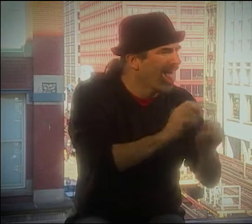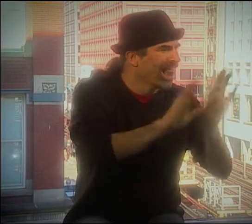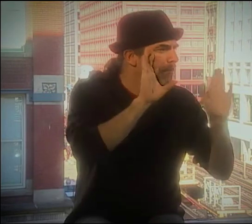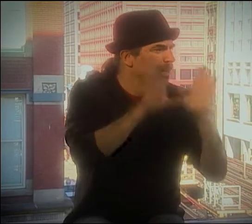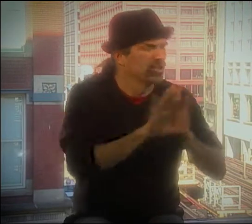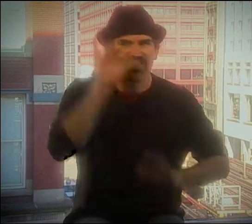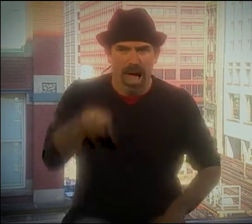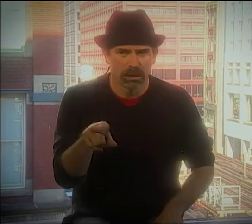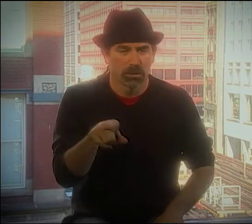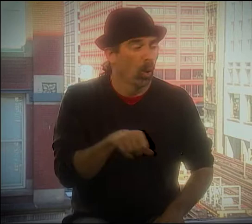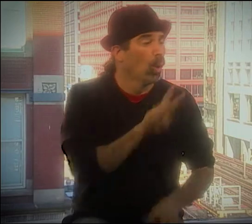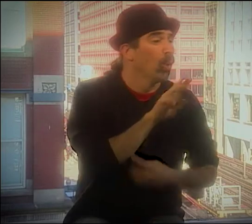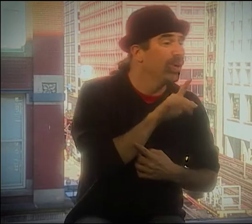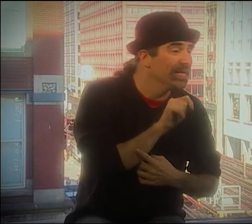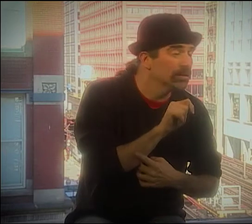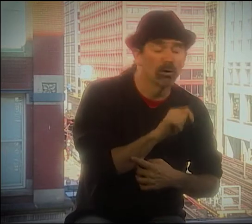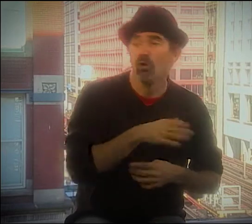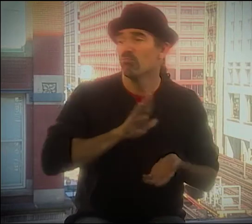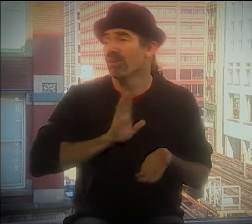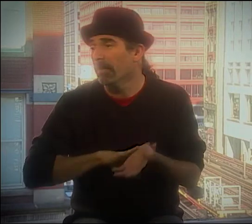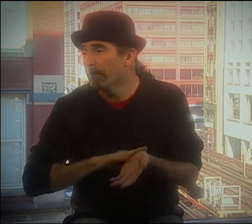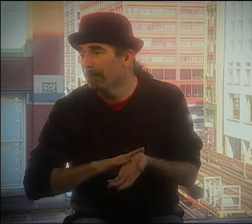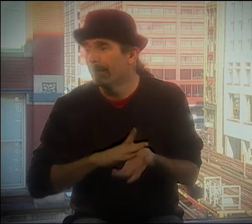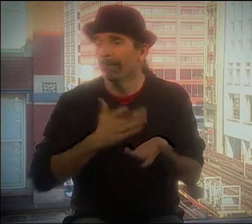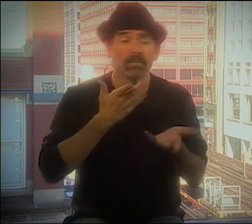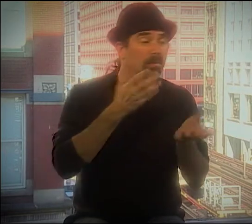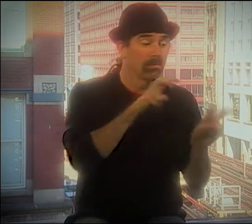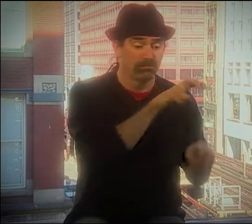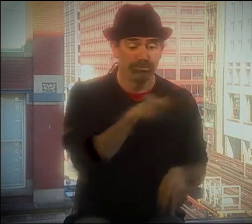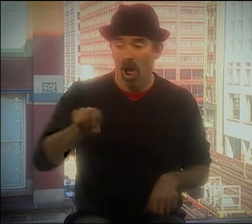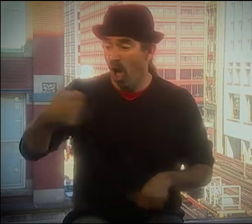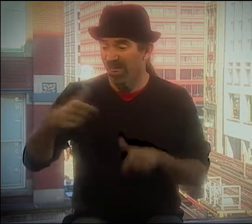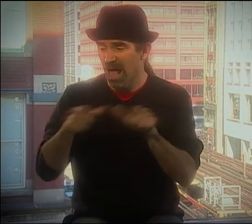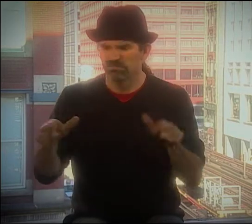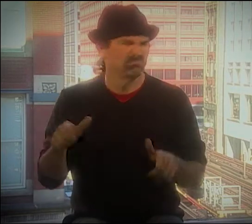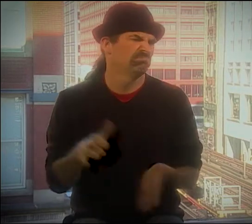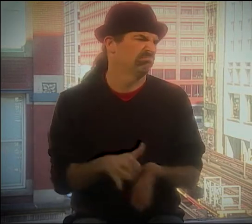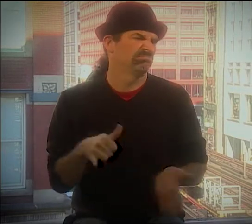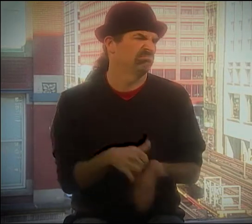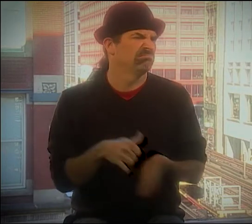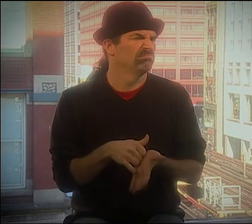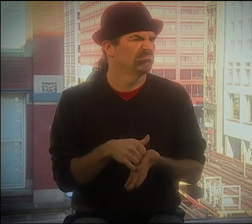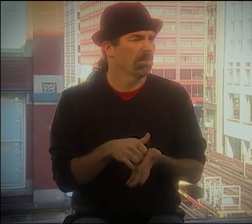"IT WAS THE CONCEPT. "IT WAS A CLEAR PICTURE. "IT'S THE RHYTHM, THE CONCEPT.